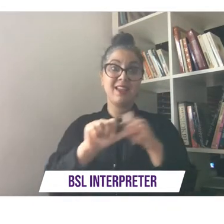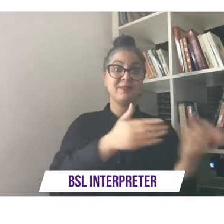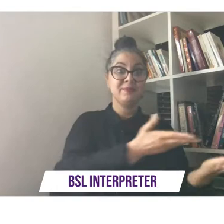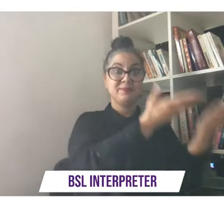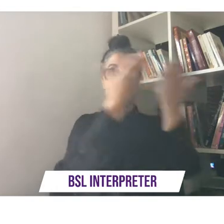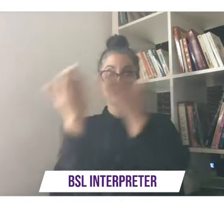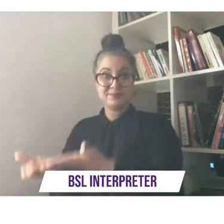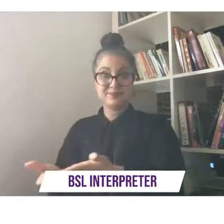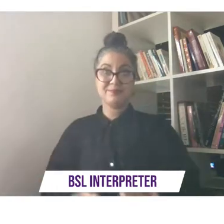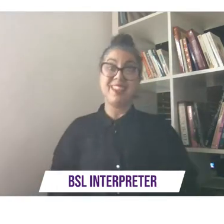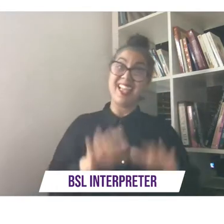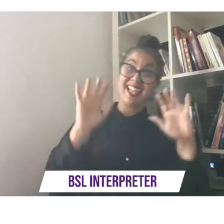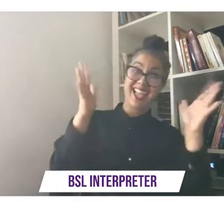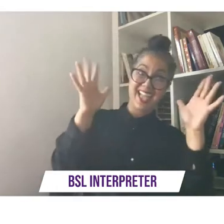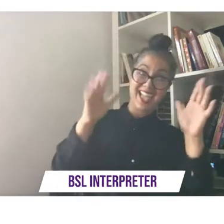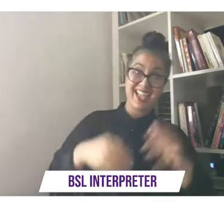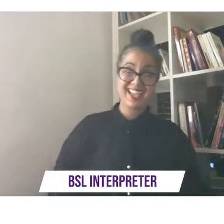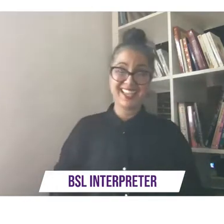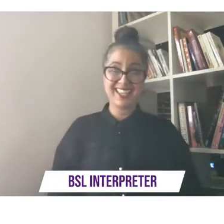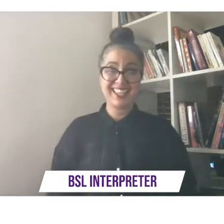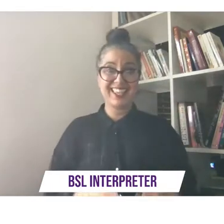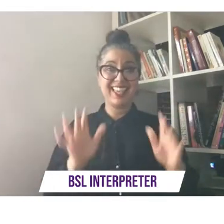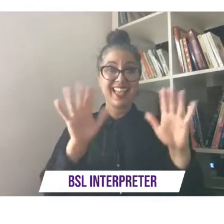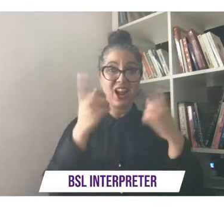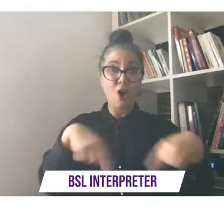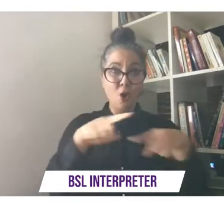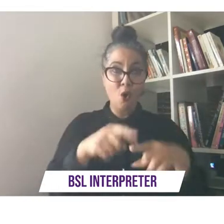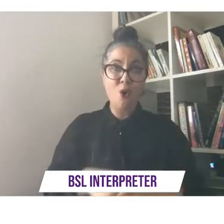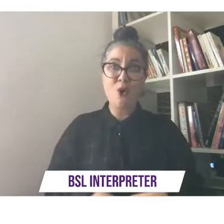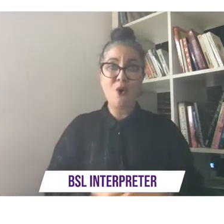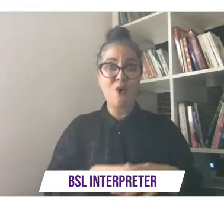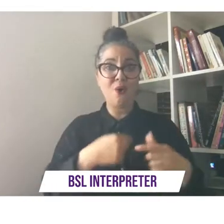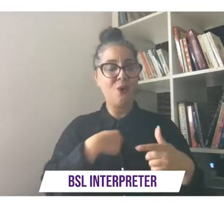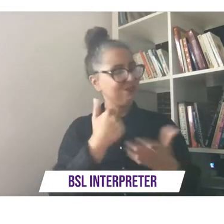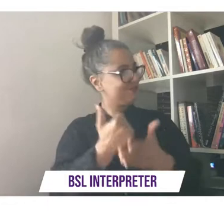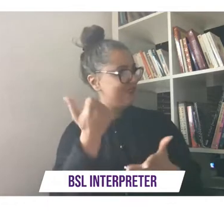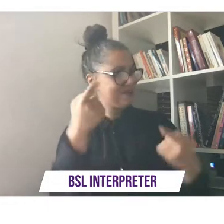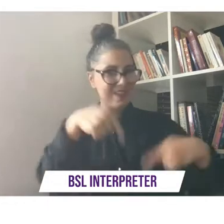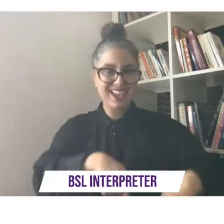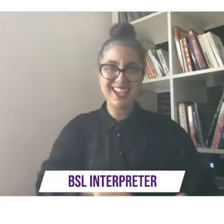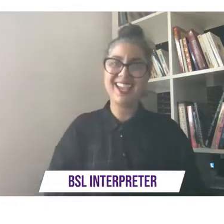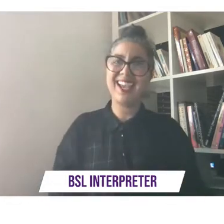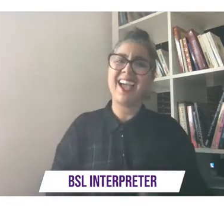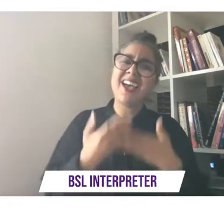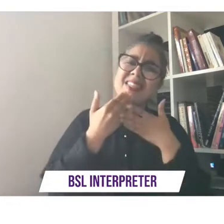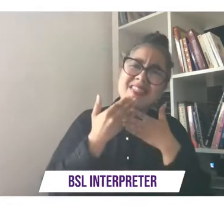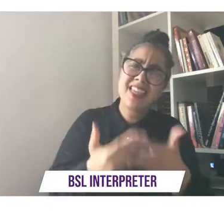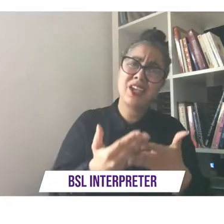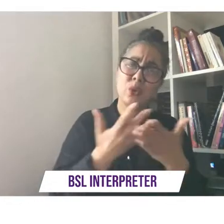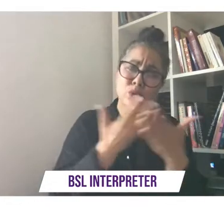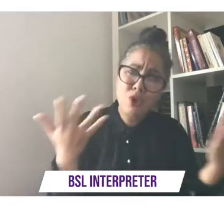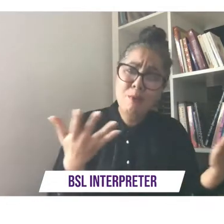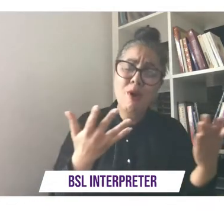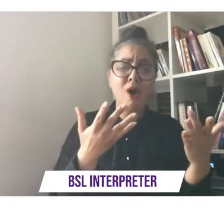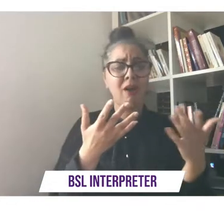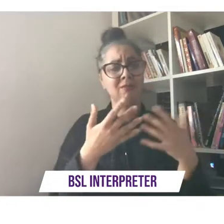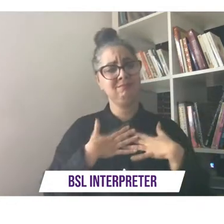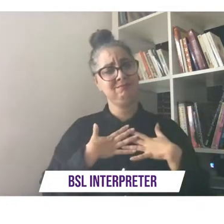hey hello everyone out there it's just great to be here thank you so much for having us uh in your